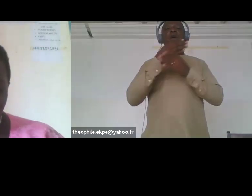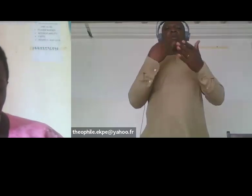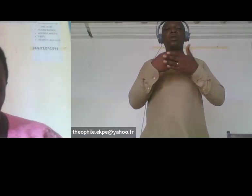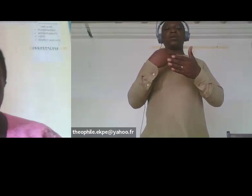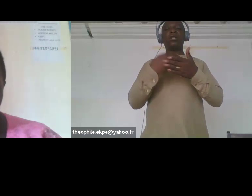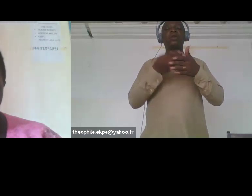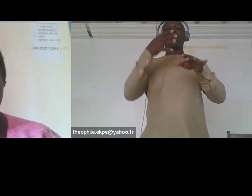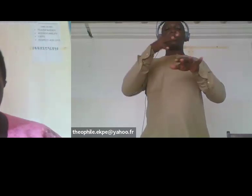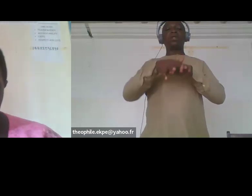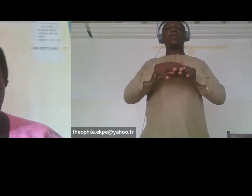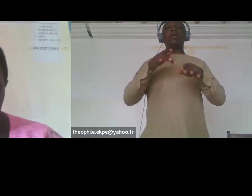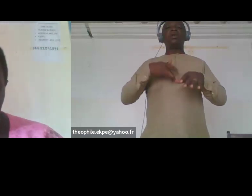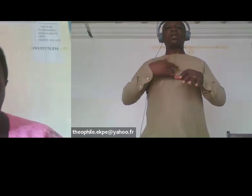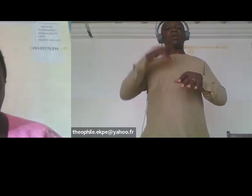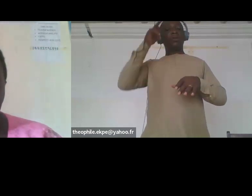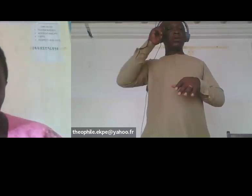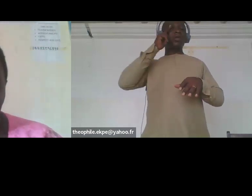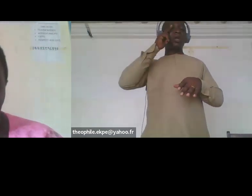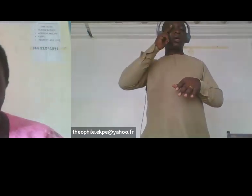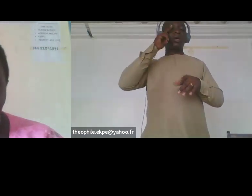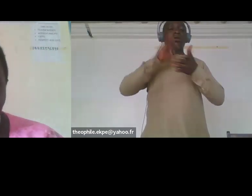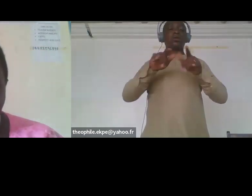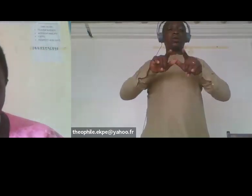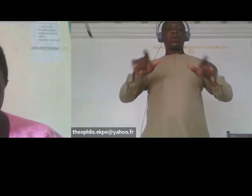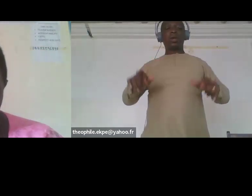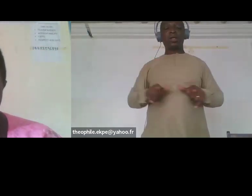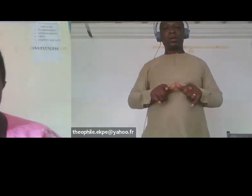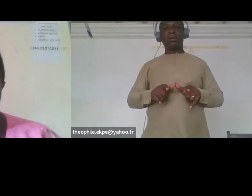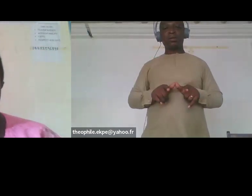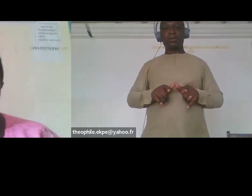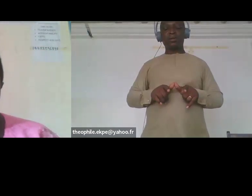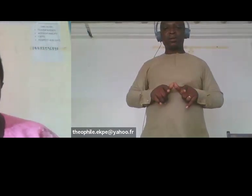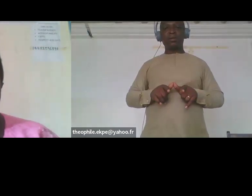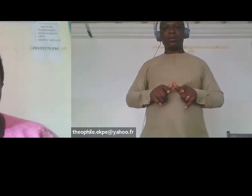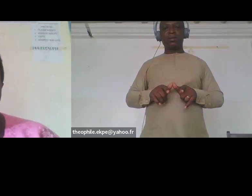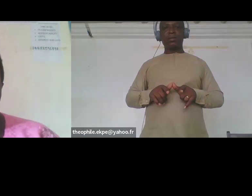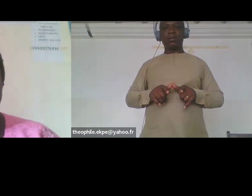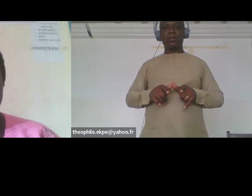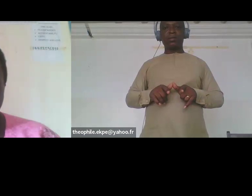successful in promoting gender sensitive inclusive budgeting in lira we are